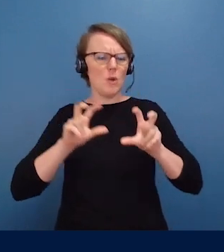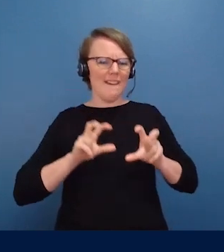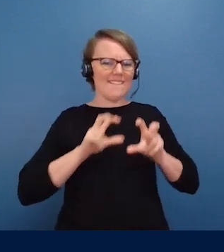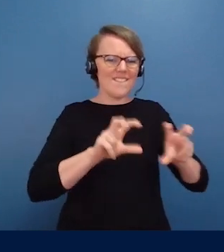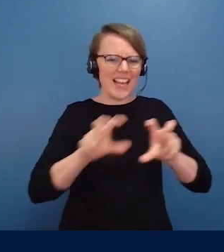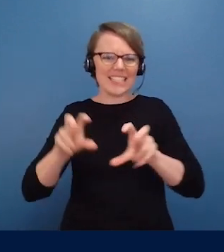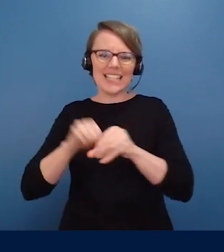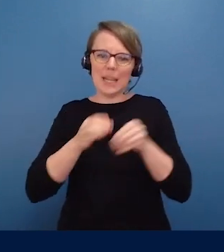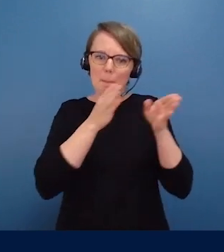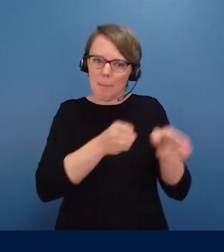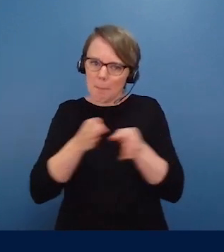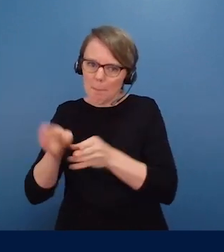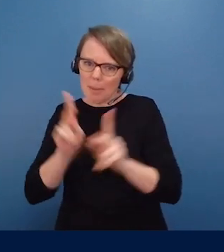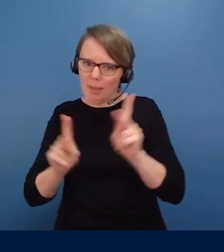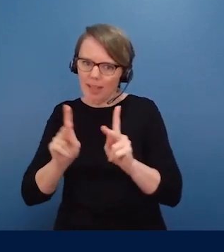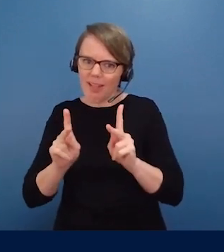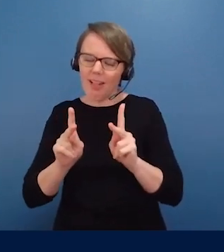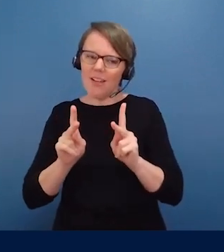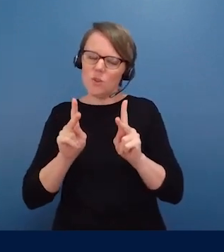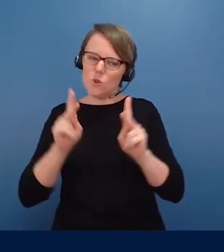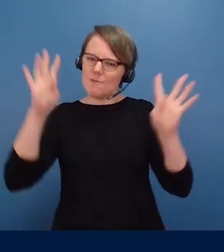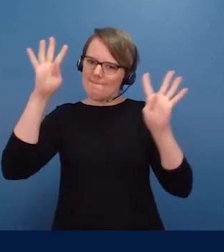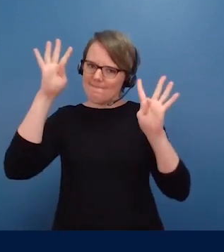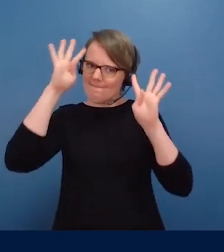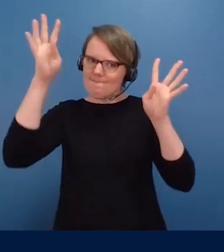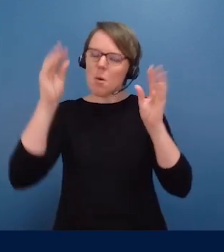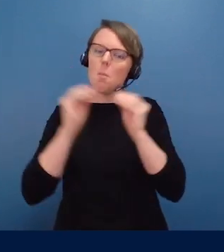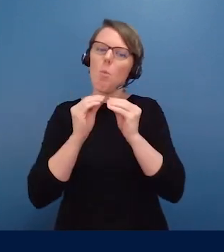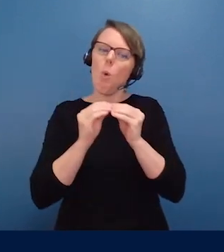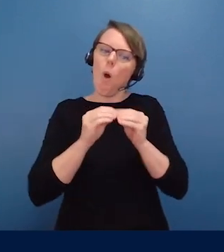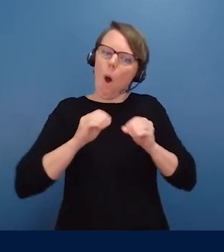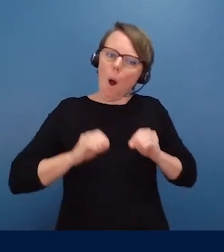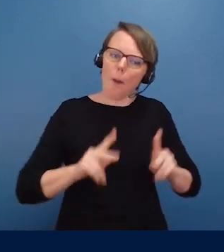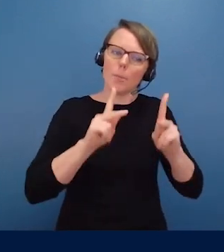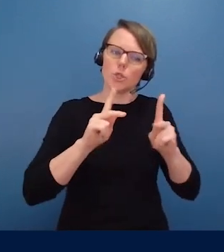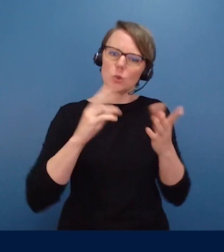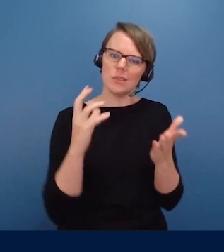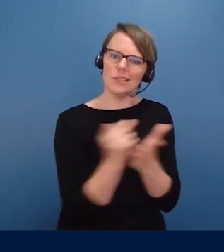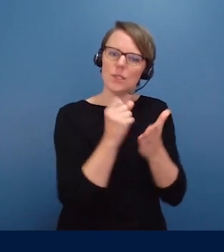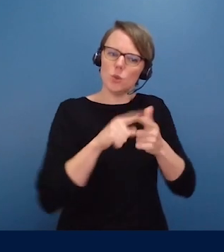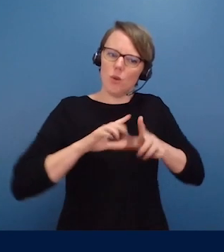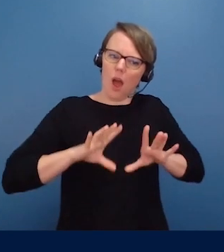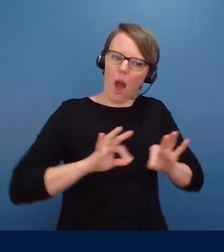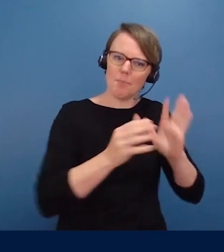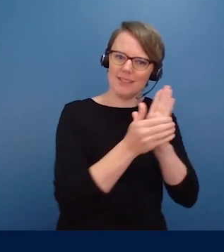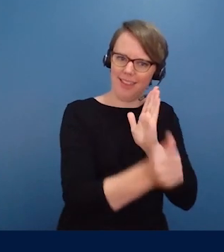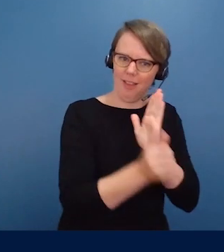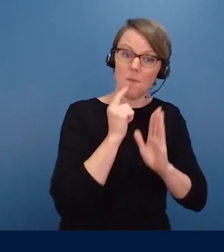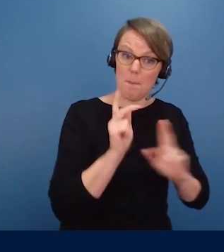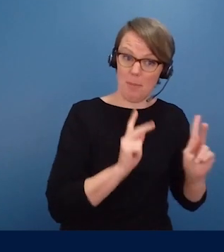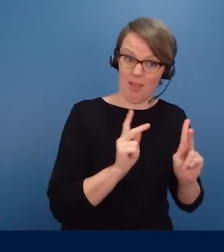to create more skilling opportunities for individuals. It then should be coupled in our view